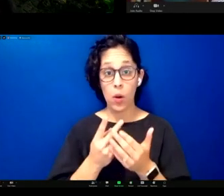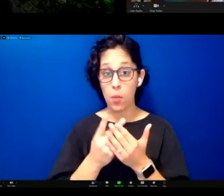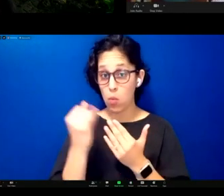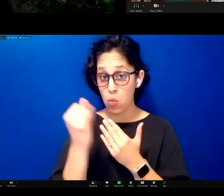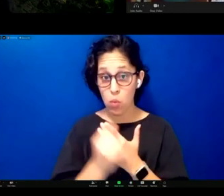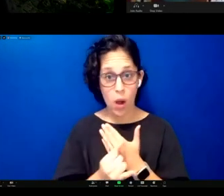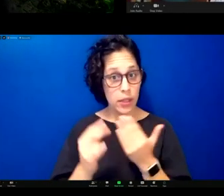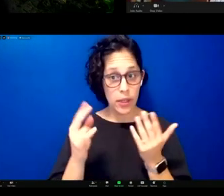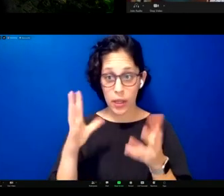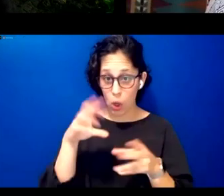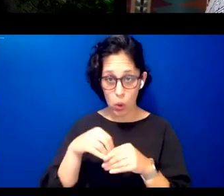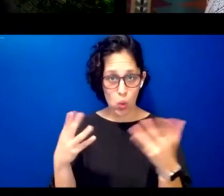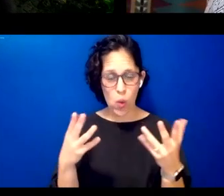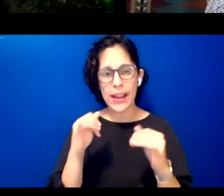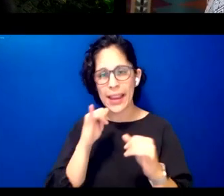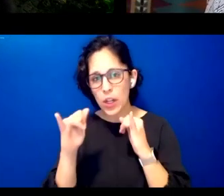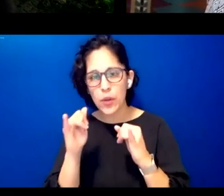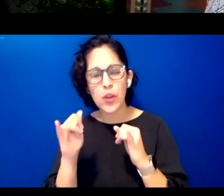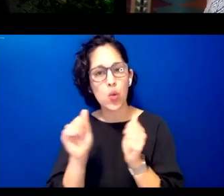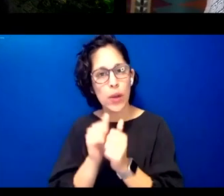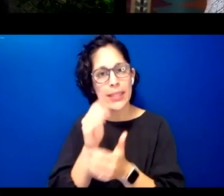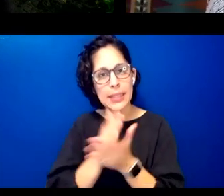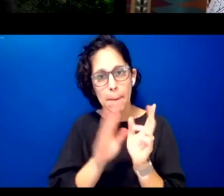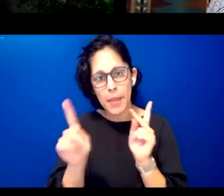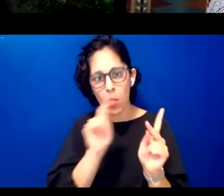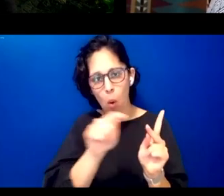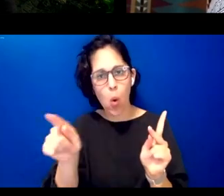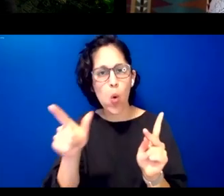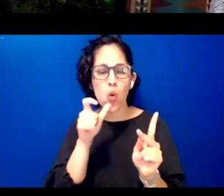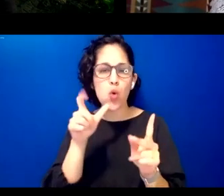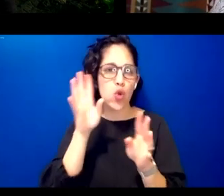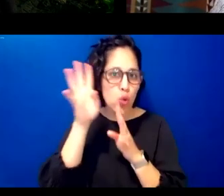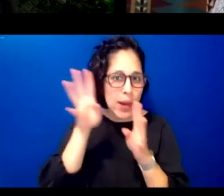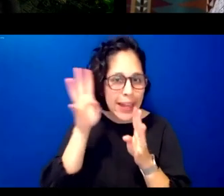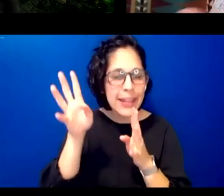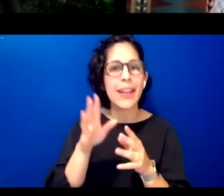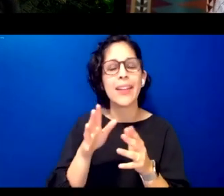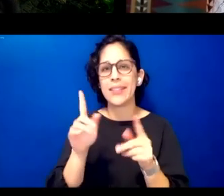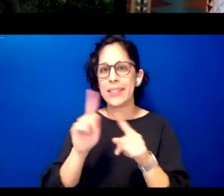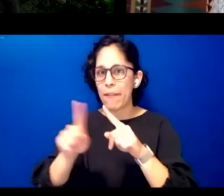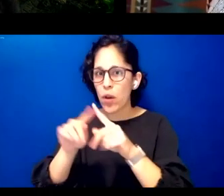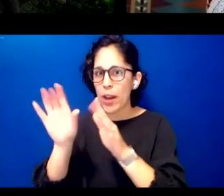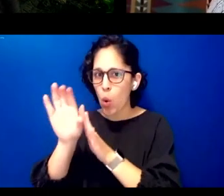people who have created courses and many of the questions that you've raised for the audience